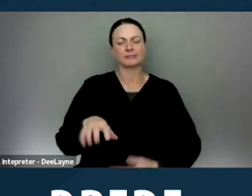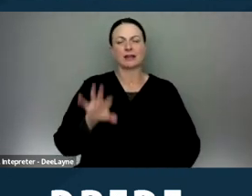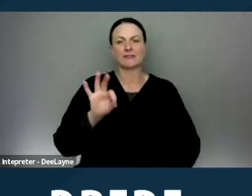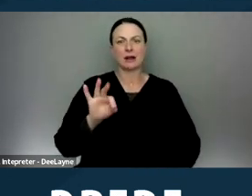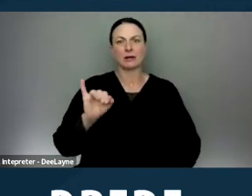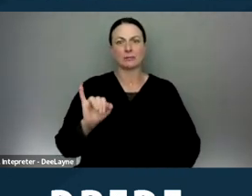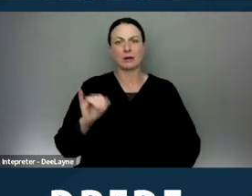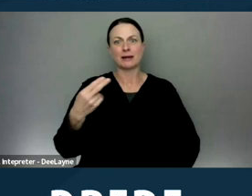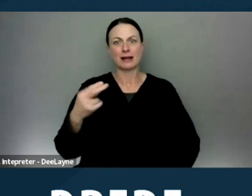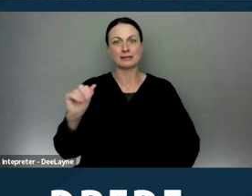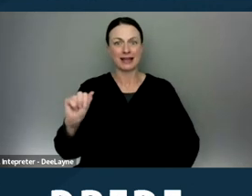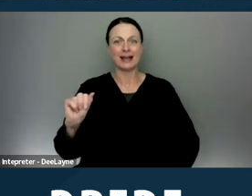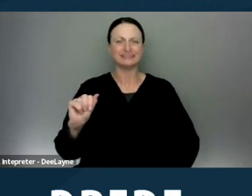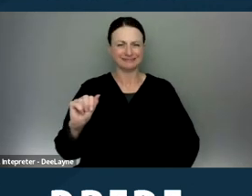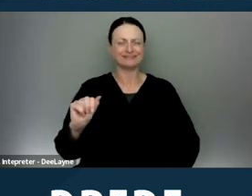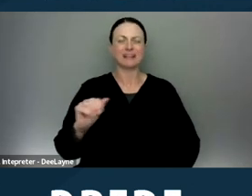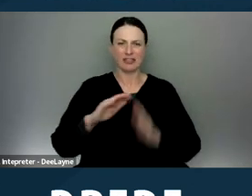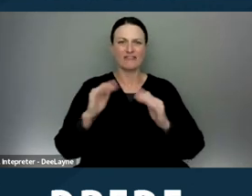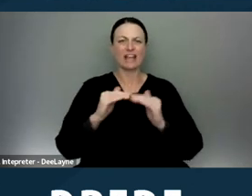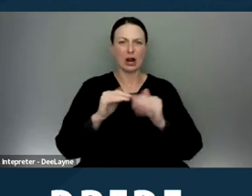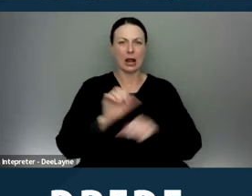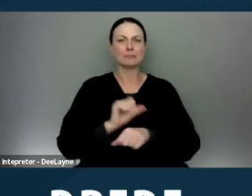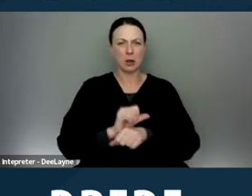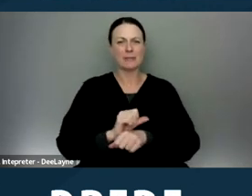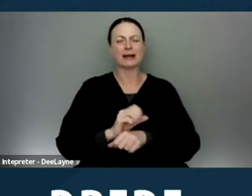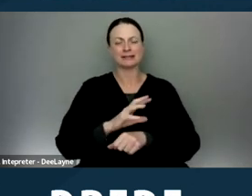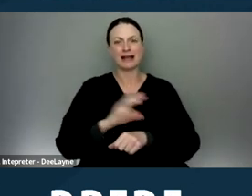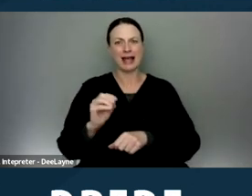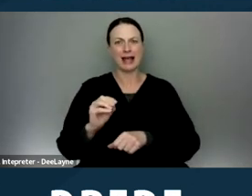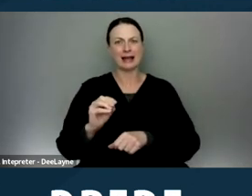or it's what codifies it as well.